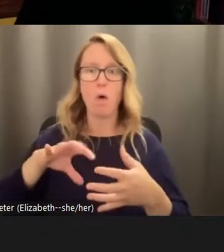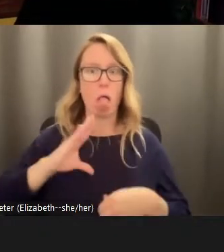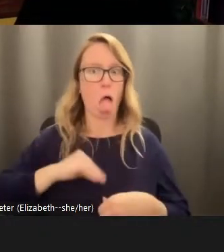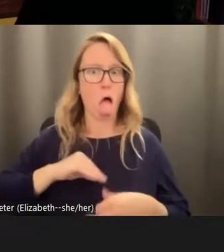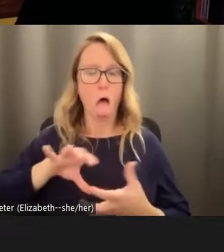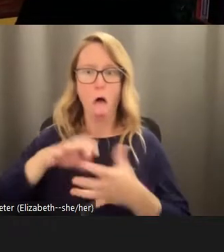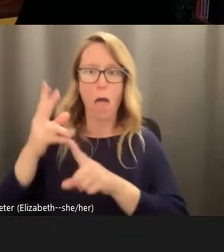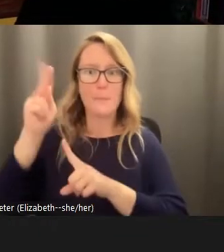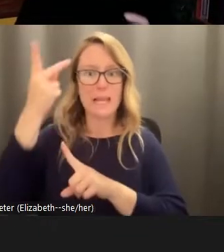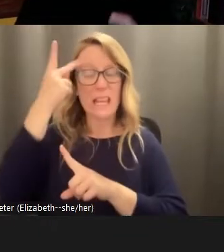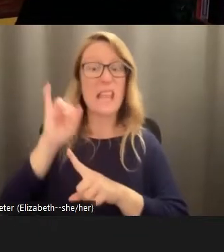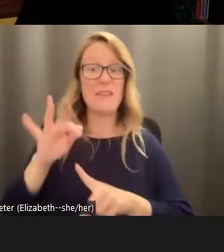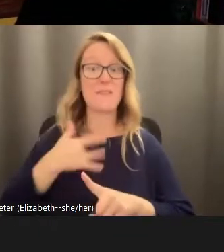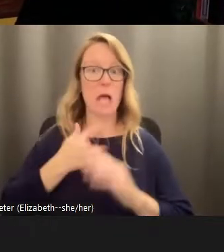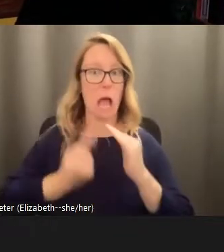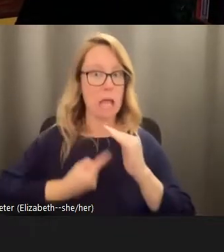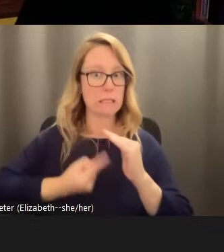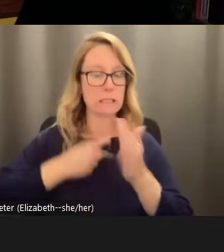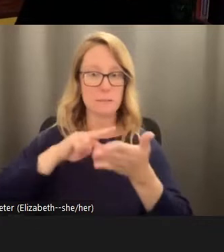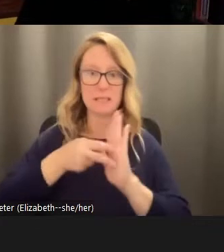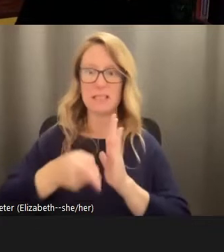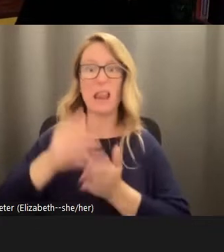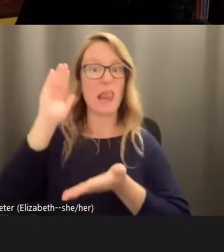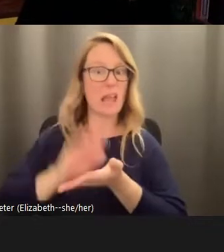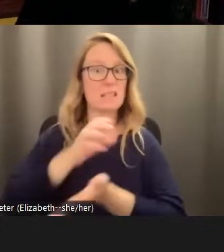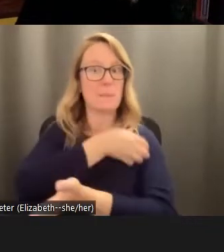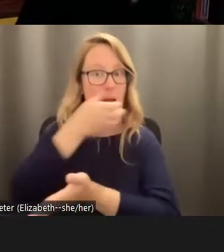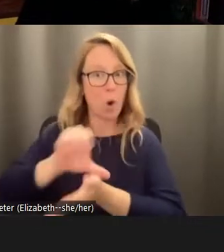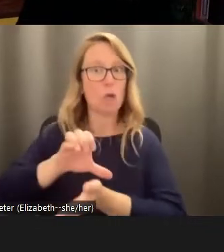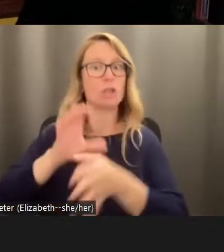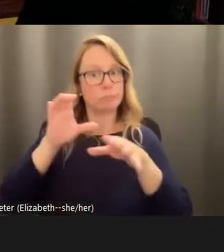feel isolated, are much less empowered to take action. So